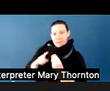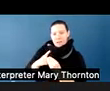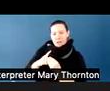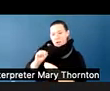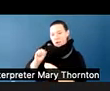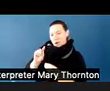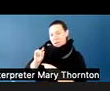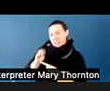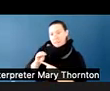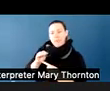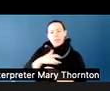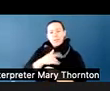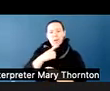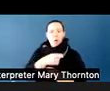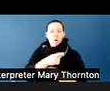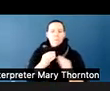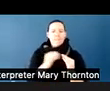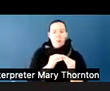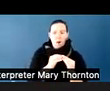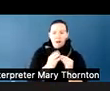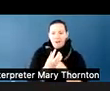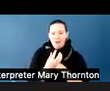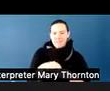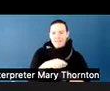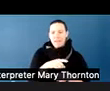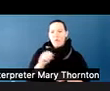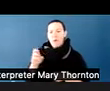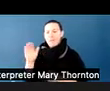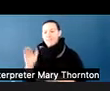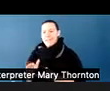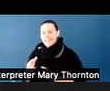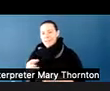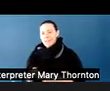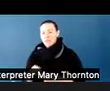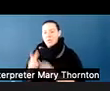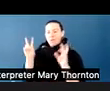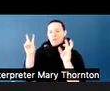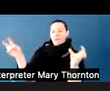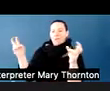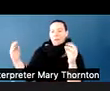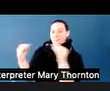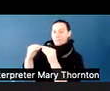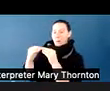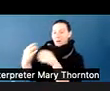So if you are quote-unquote more autistic you might be referred to as low-functioning. Traditionally thought of as maybe